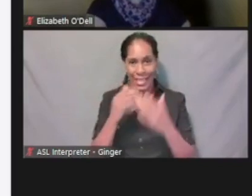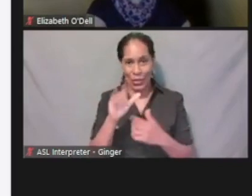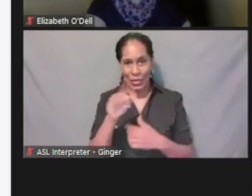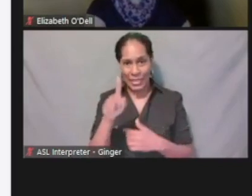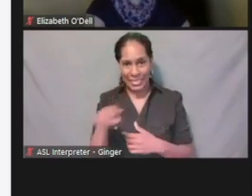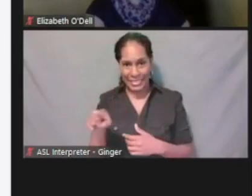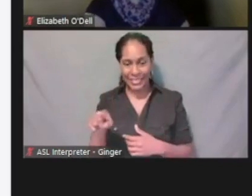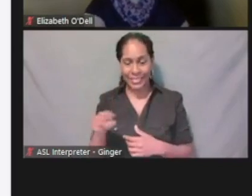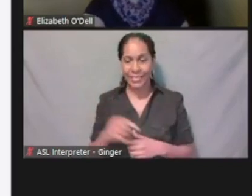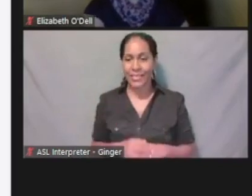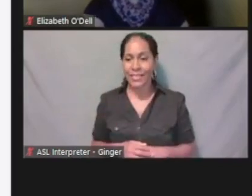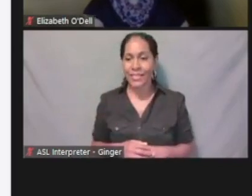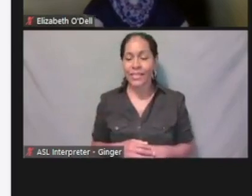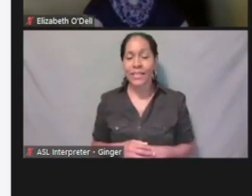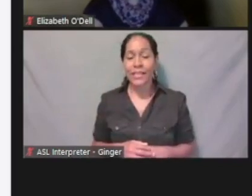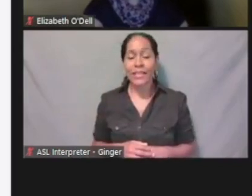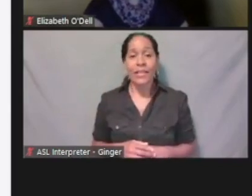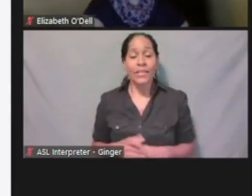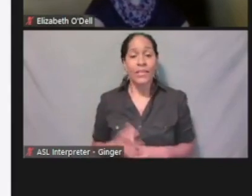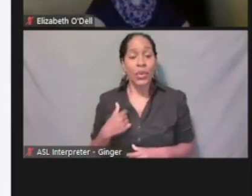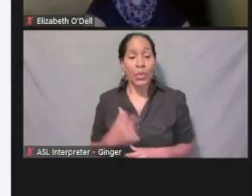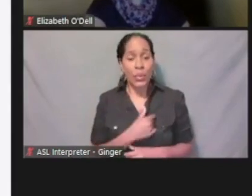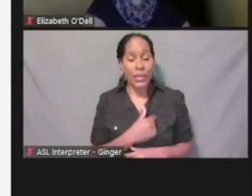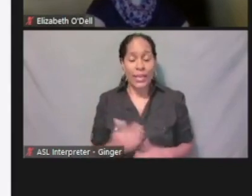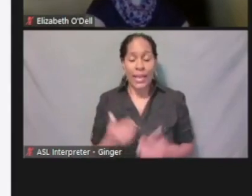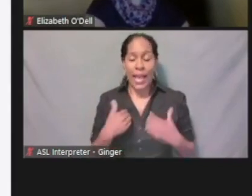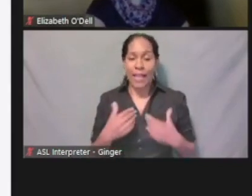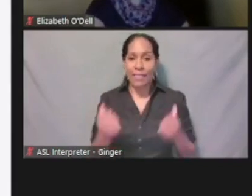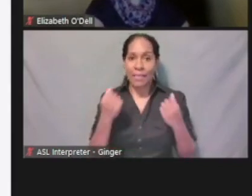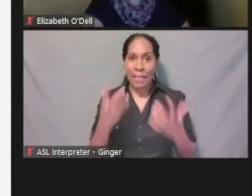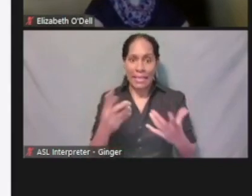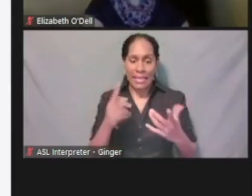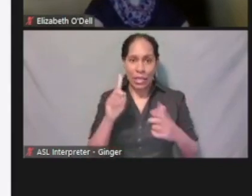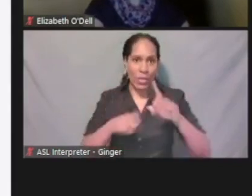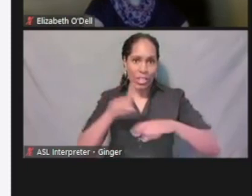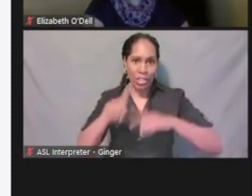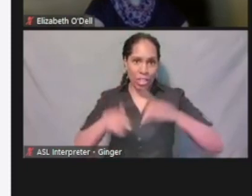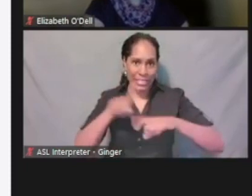All right, so we got a lot of questions in the Q&A,